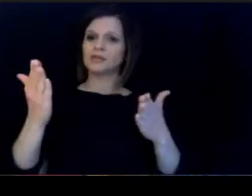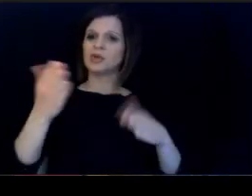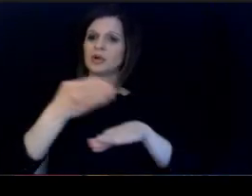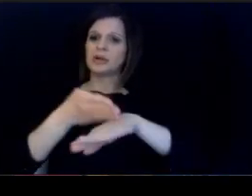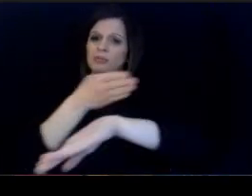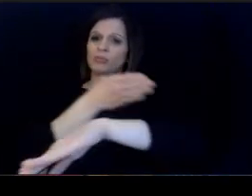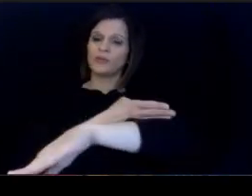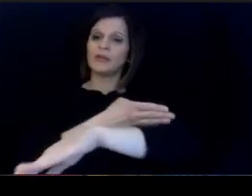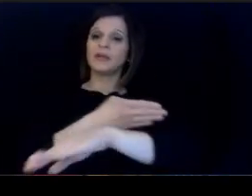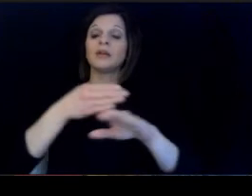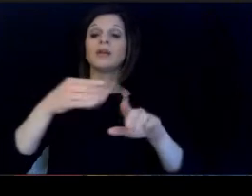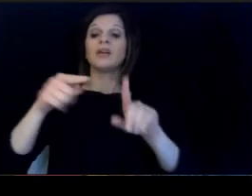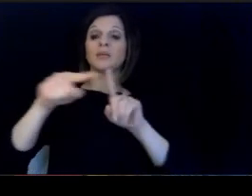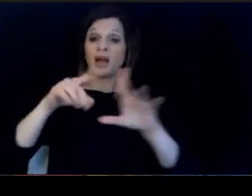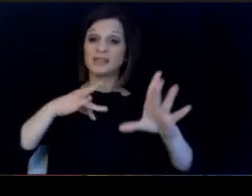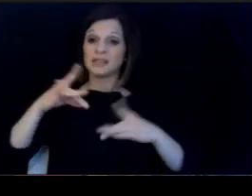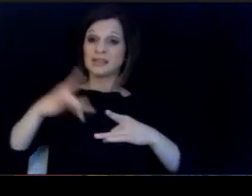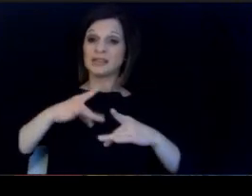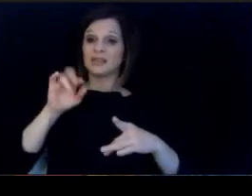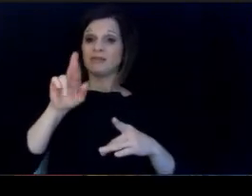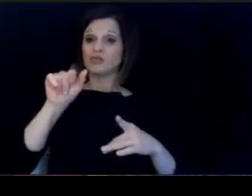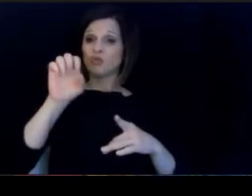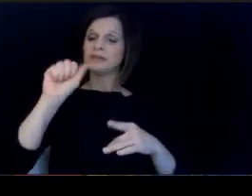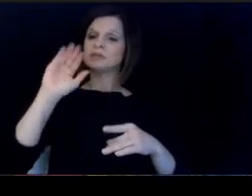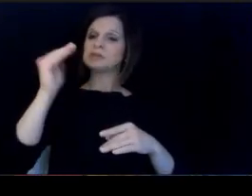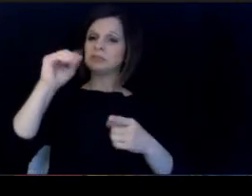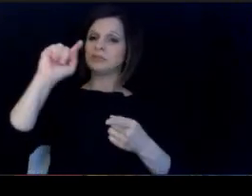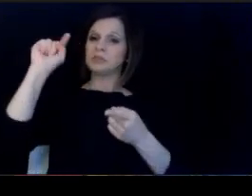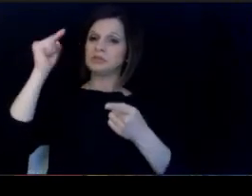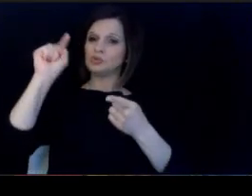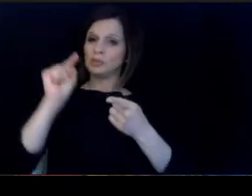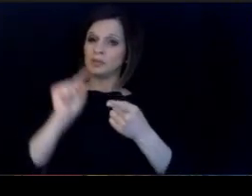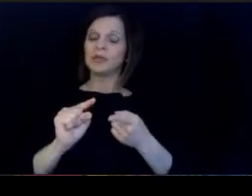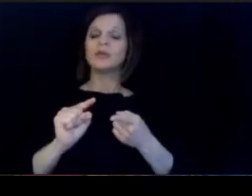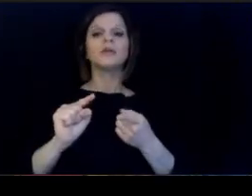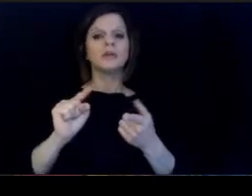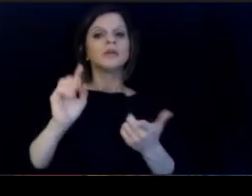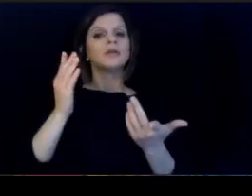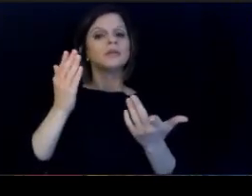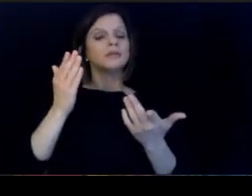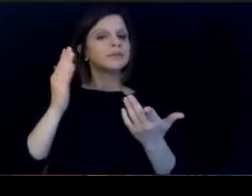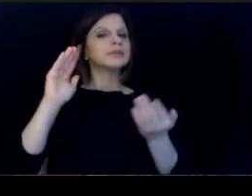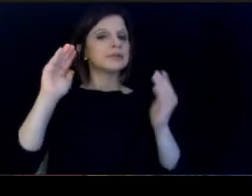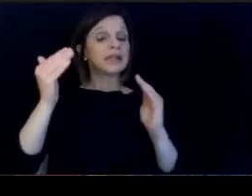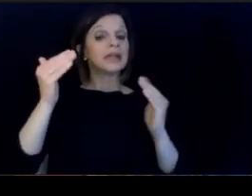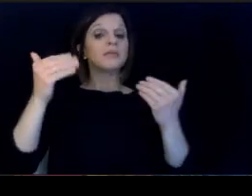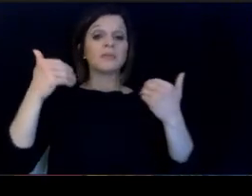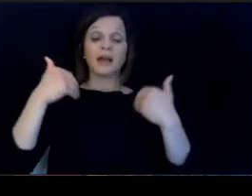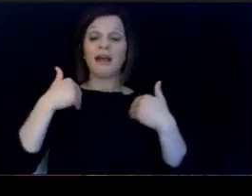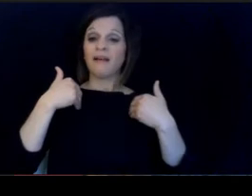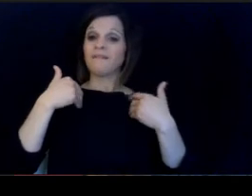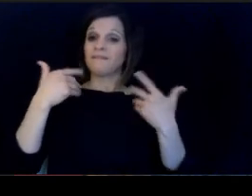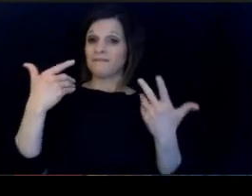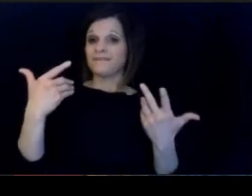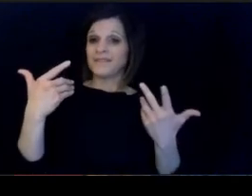ITI rates are dropping, and while we still have lots of challenges. ahead the where at the.